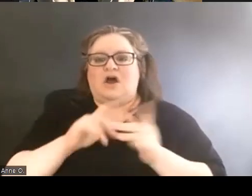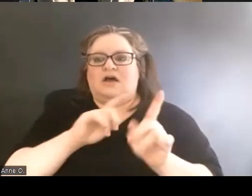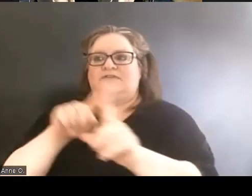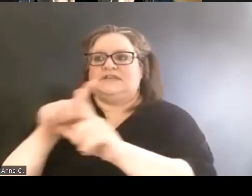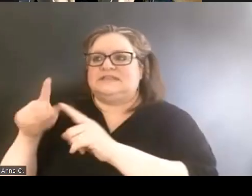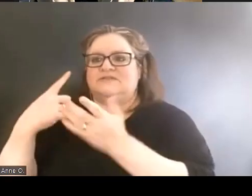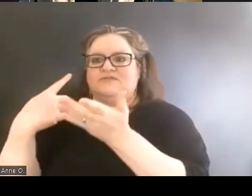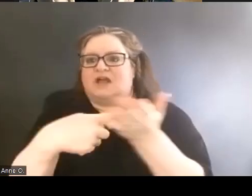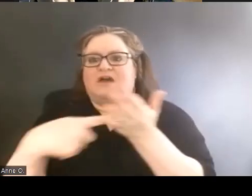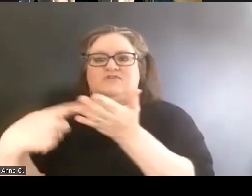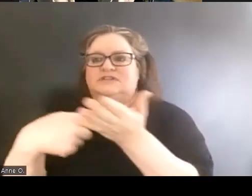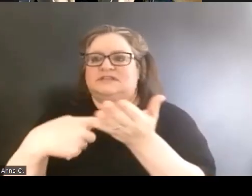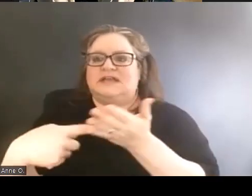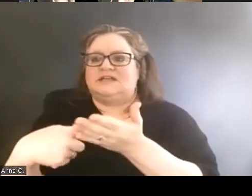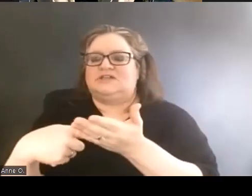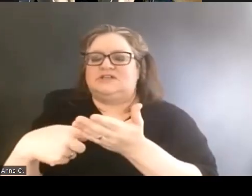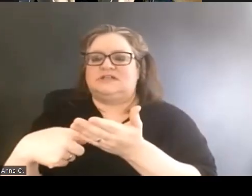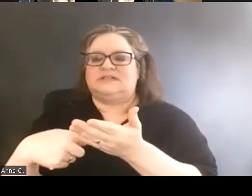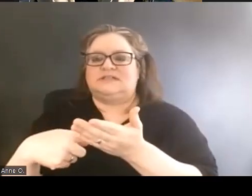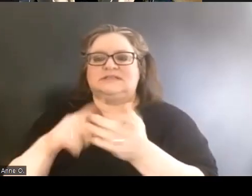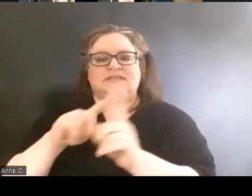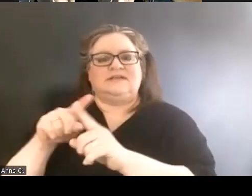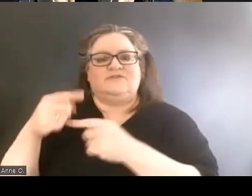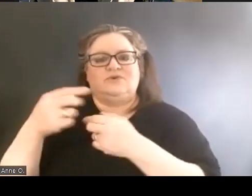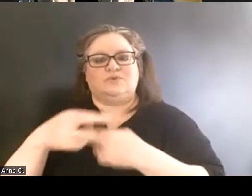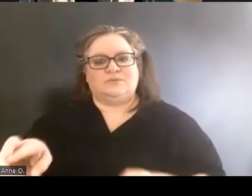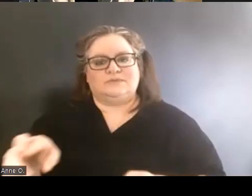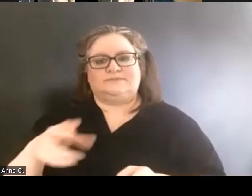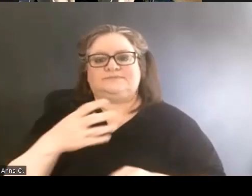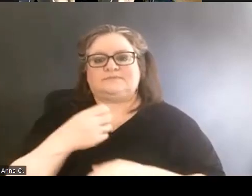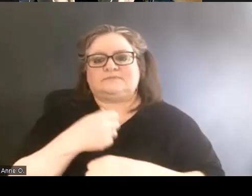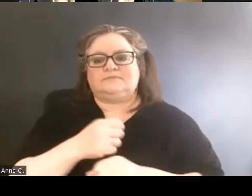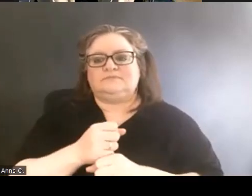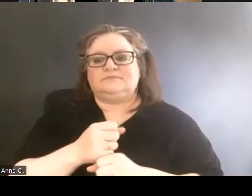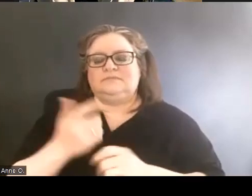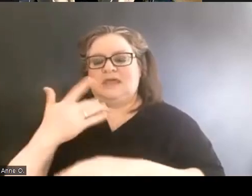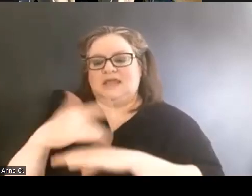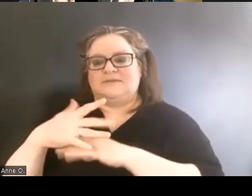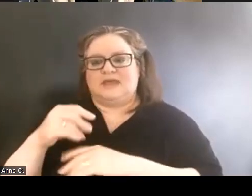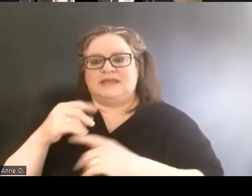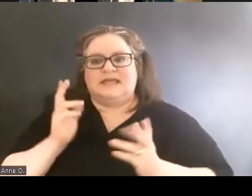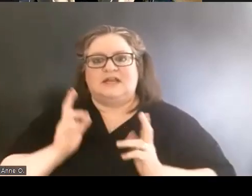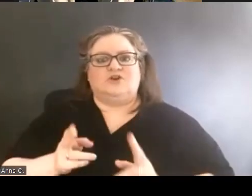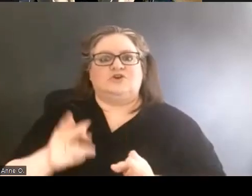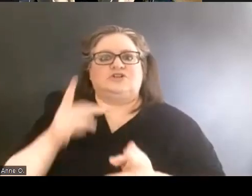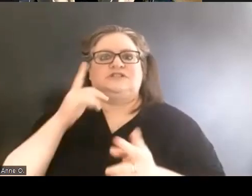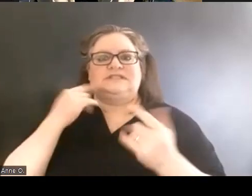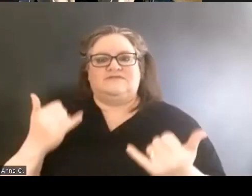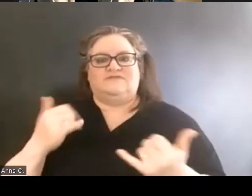and all of these rooms and creating a space and an urgency for the center.